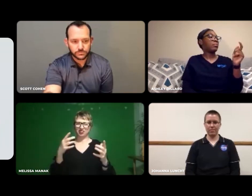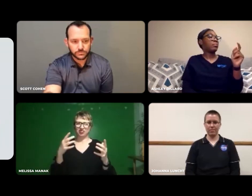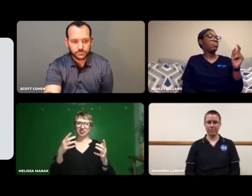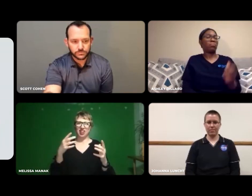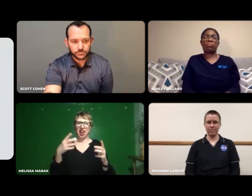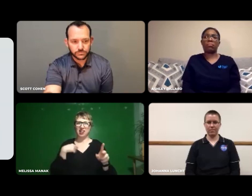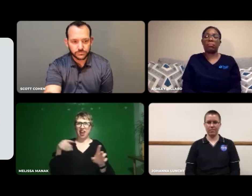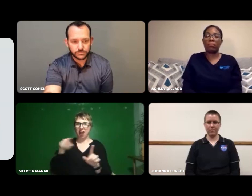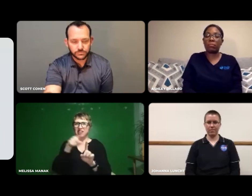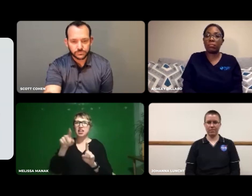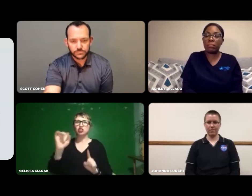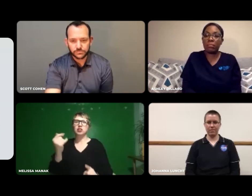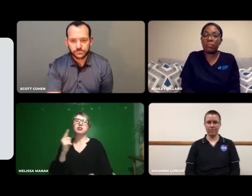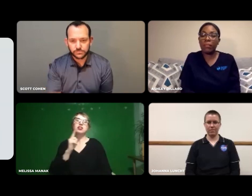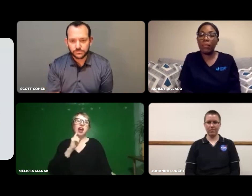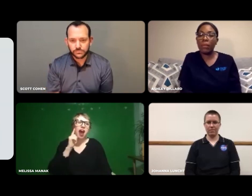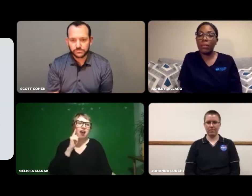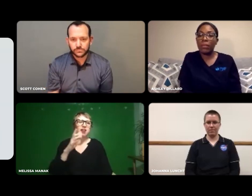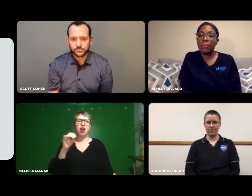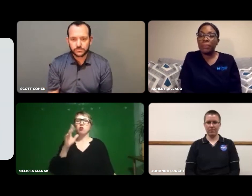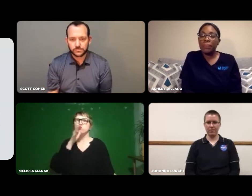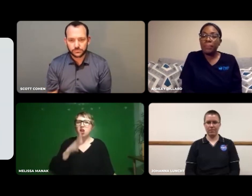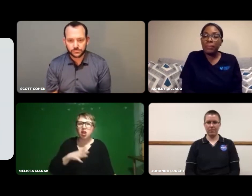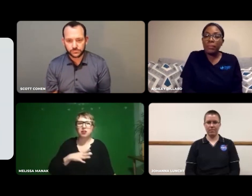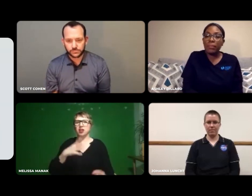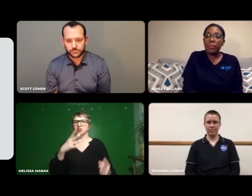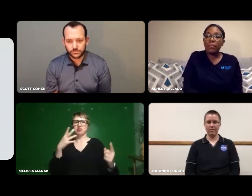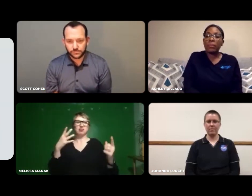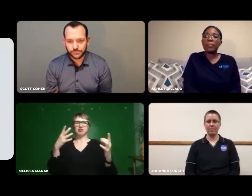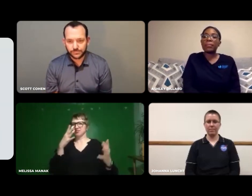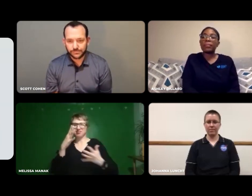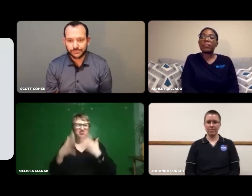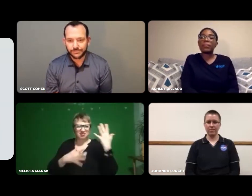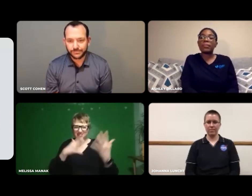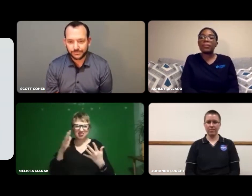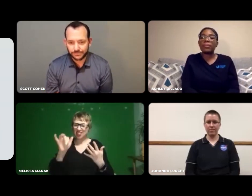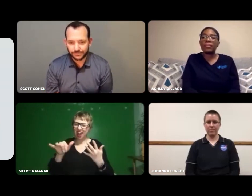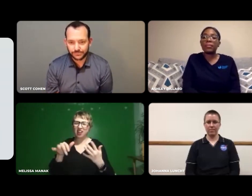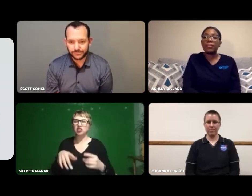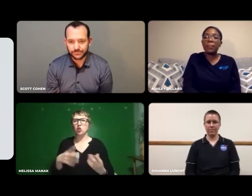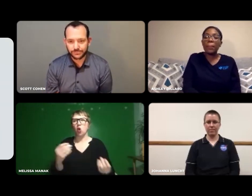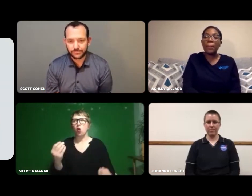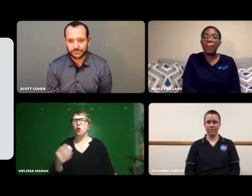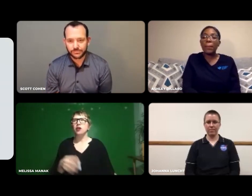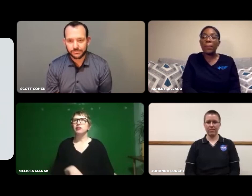time -- not just being deaf, but being female.